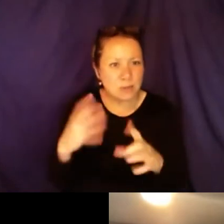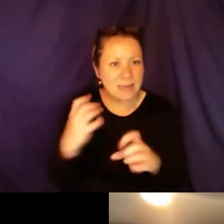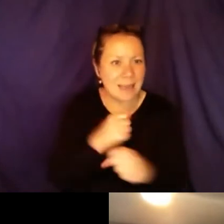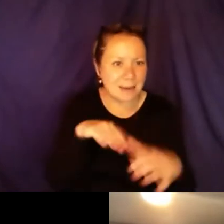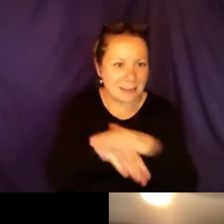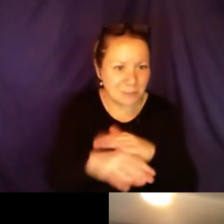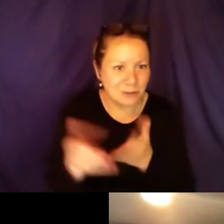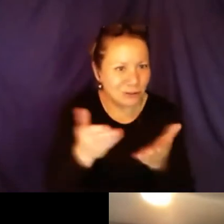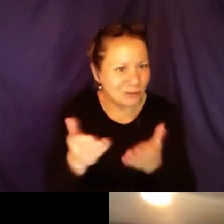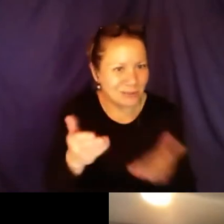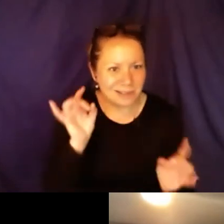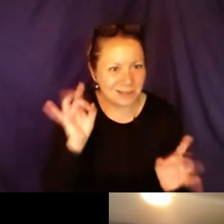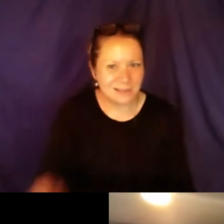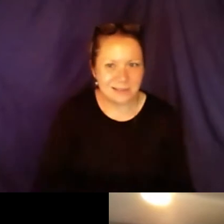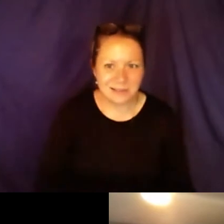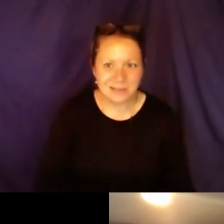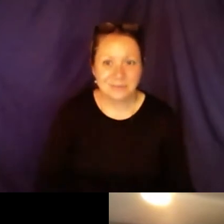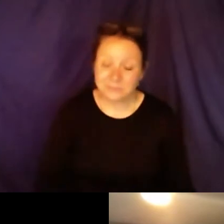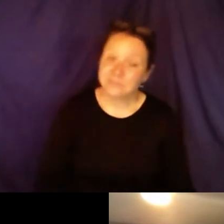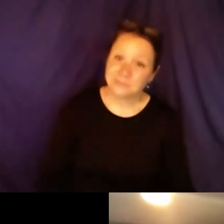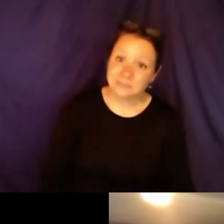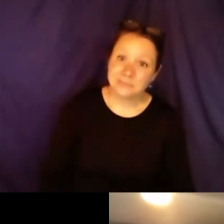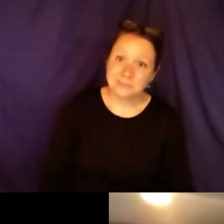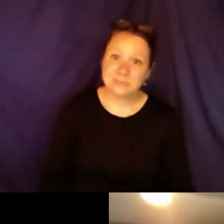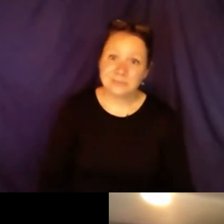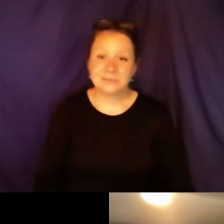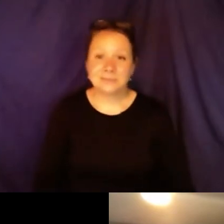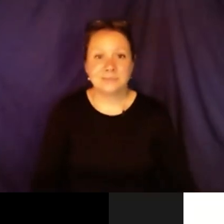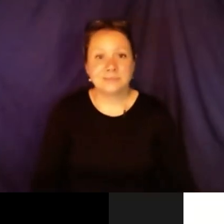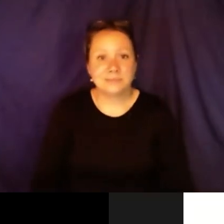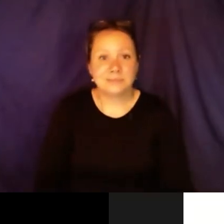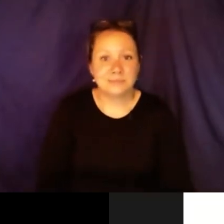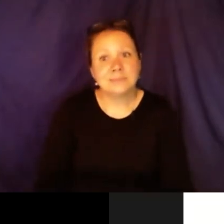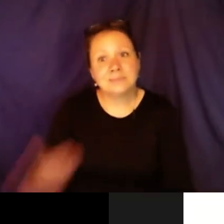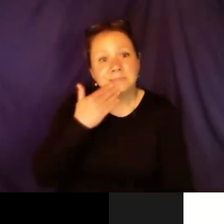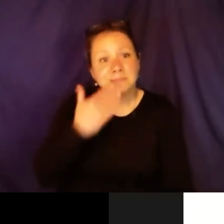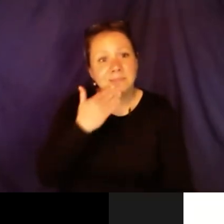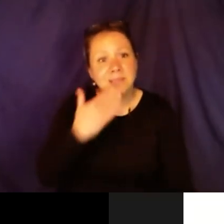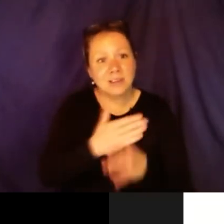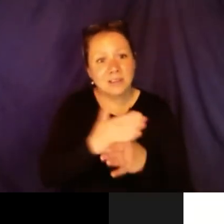things more accessible, how inaccessible it is to get accessible